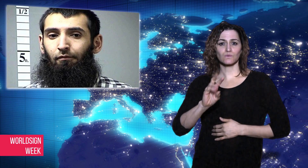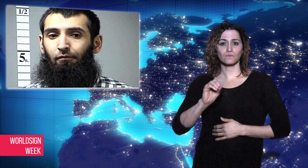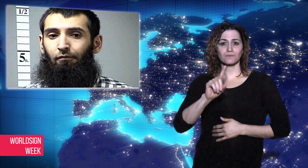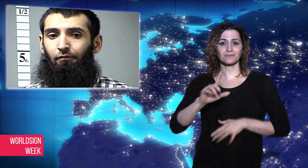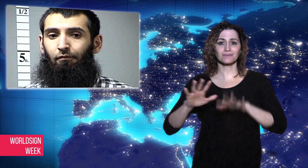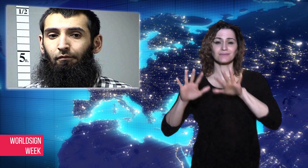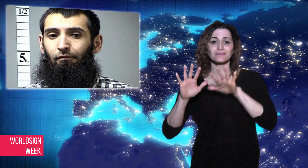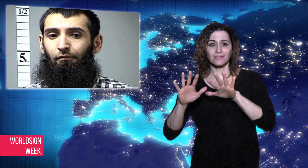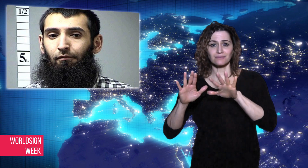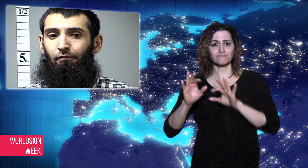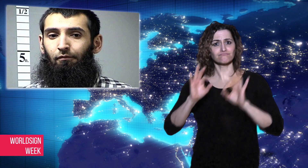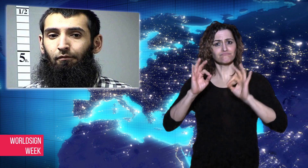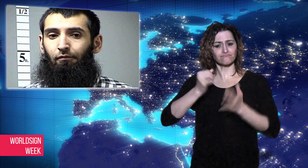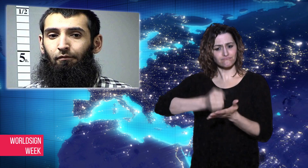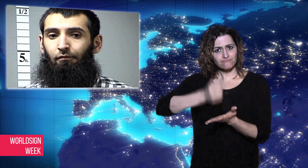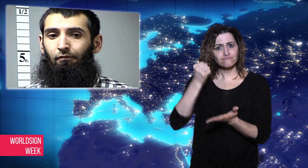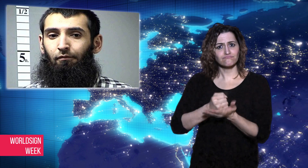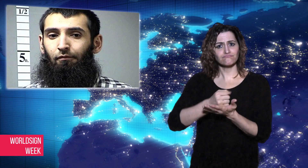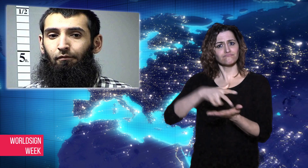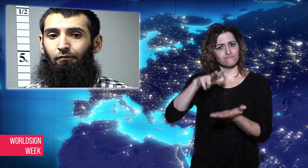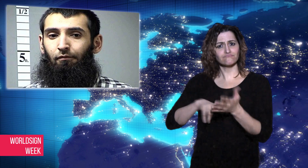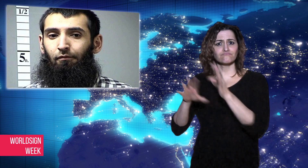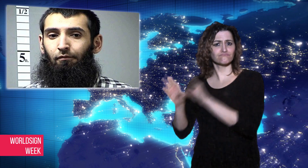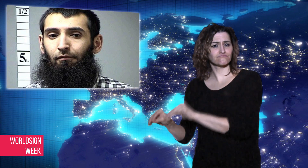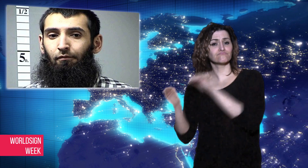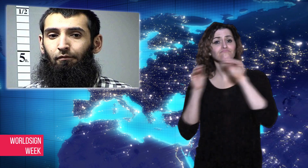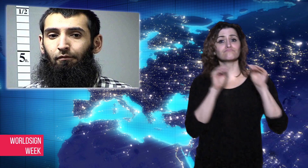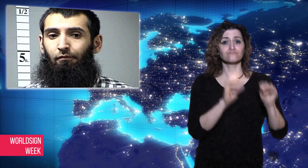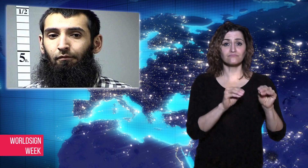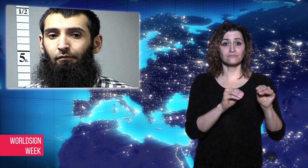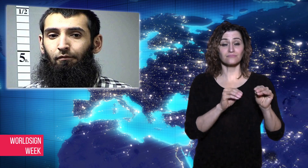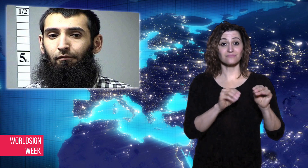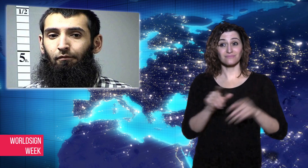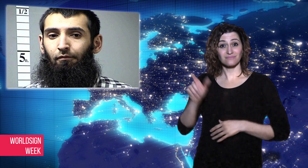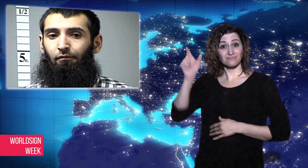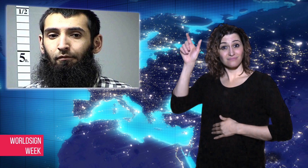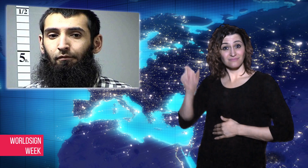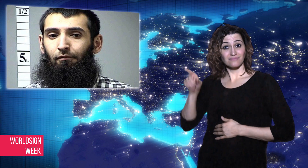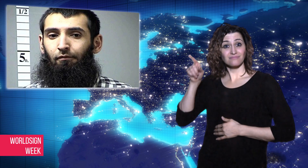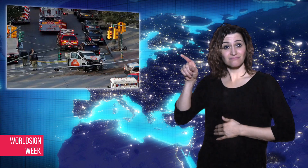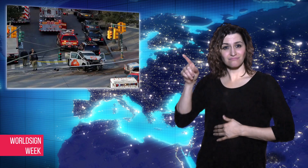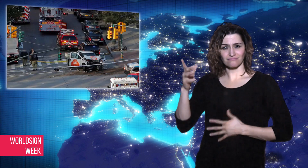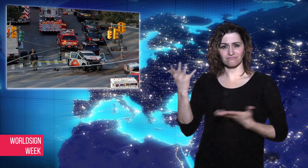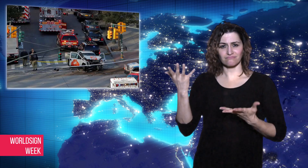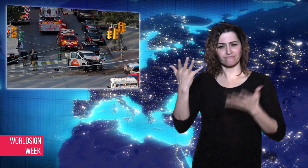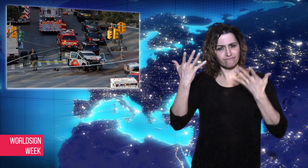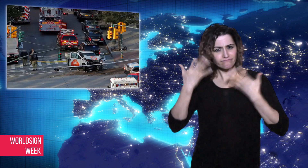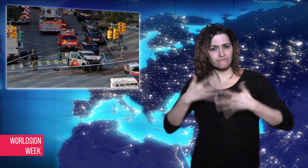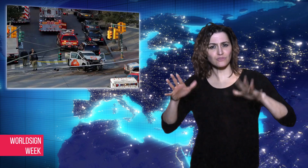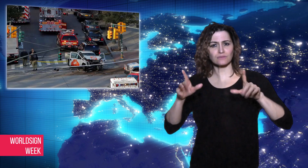critical condition, is expected to